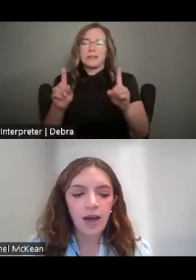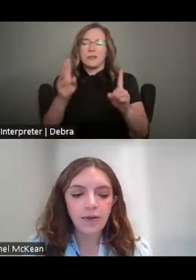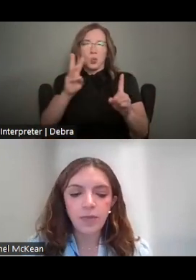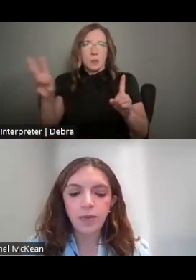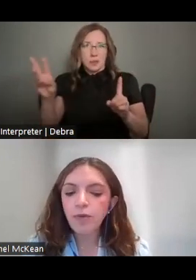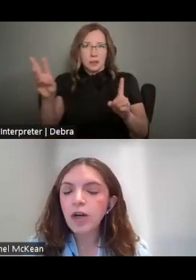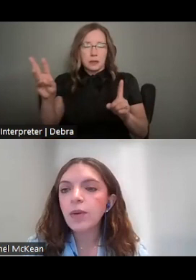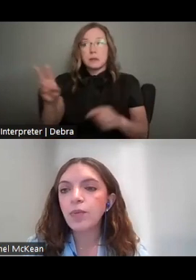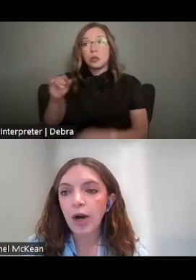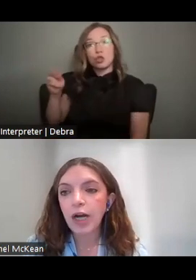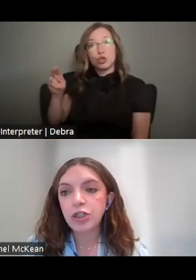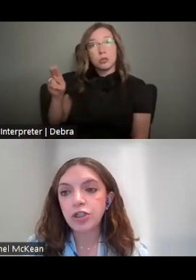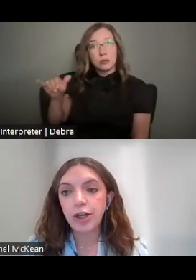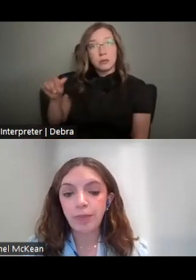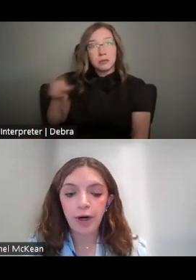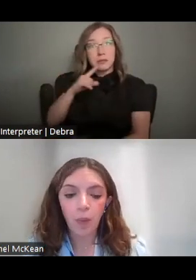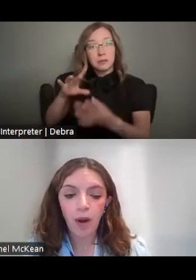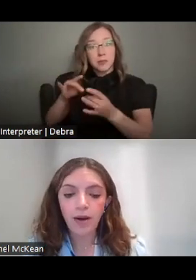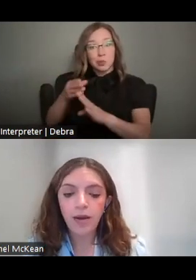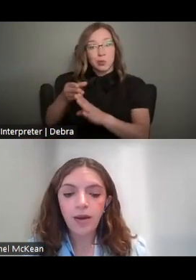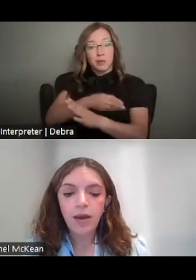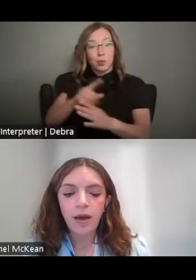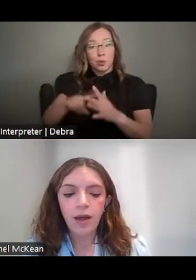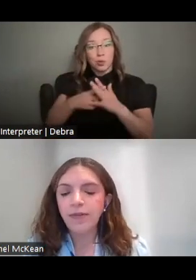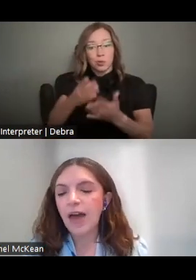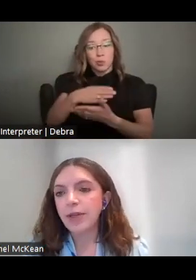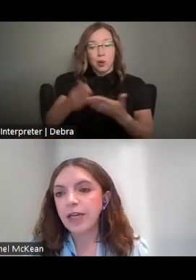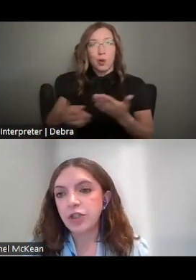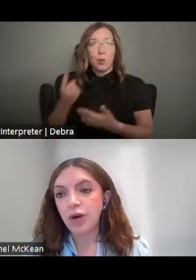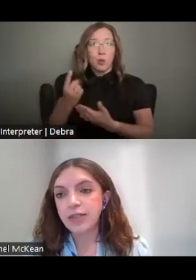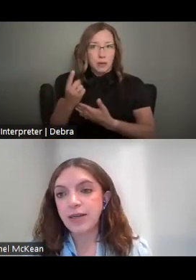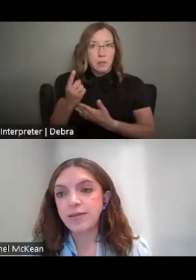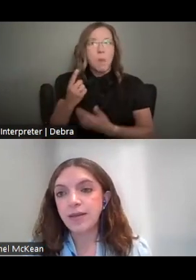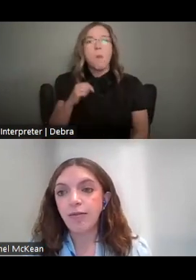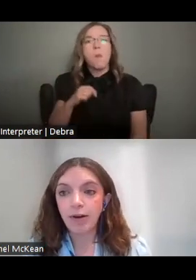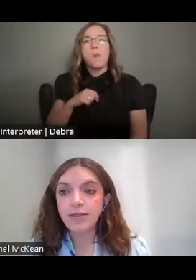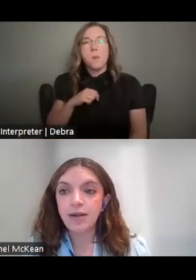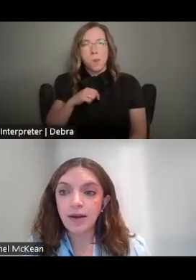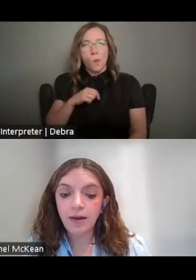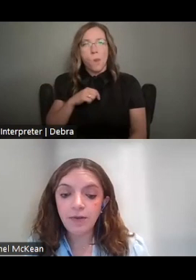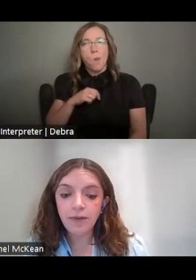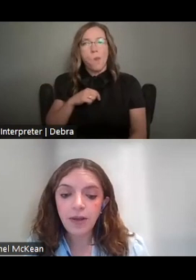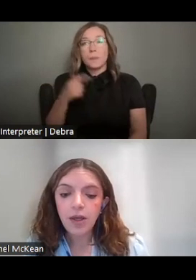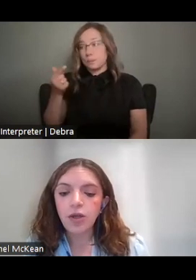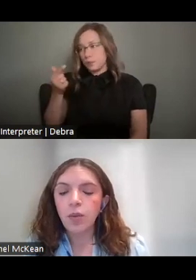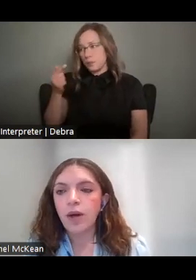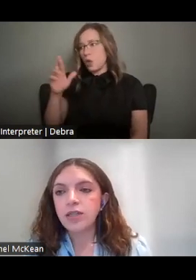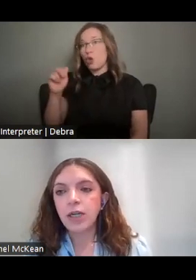COVERED BEFORE. PRIOR TO STARTING PART ONE OF THE APPLICATION PROCESS IN GRANTS.GOV YOU'LL WANT TO MAKE